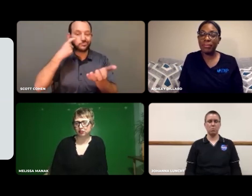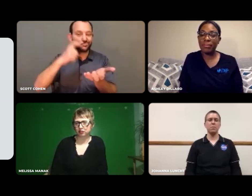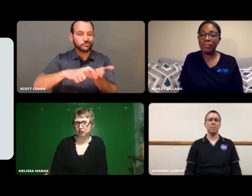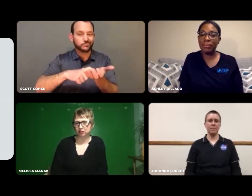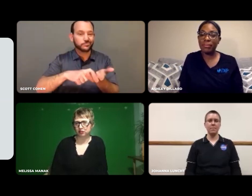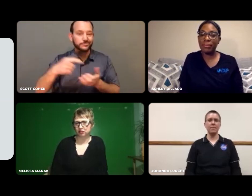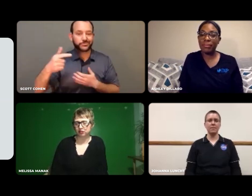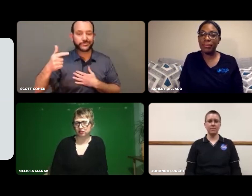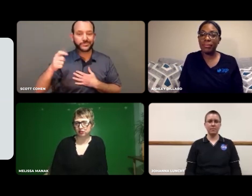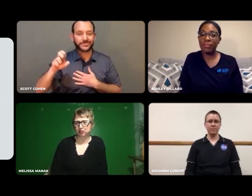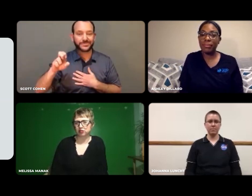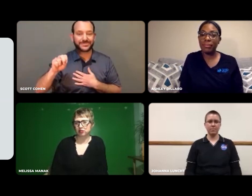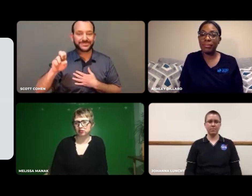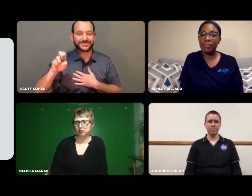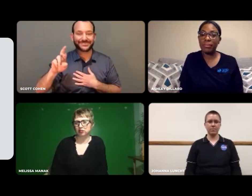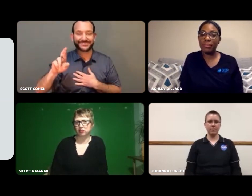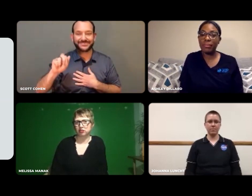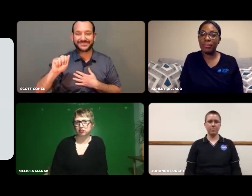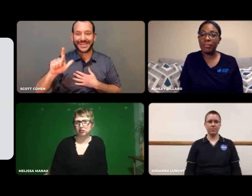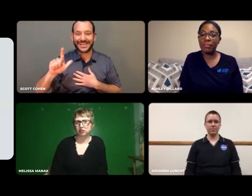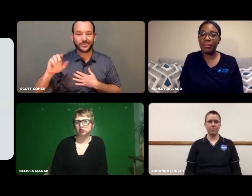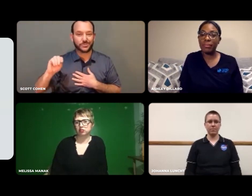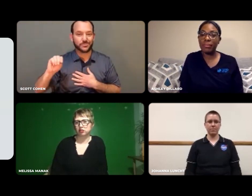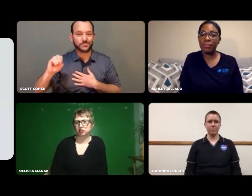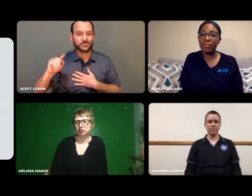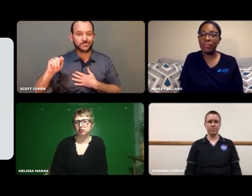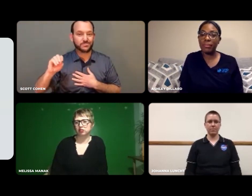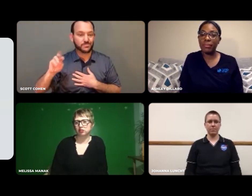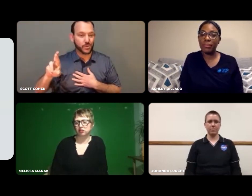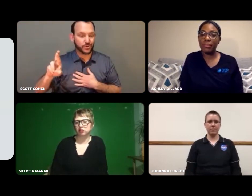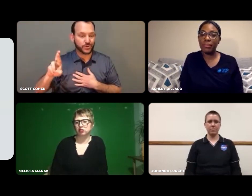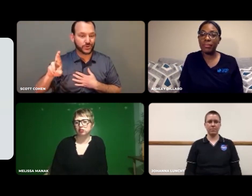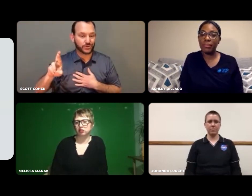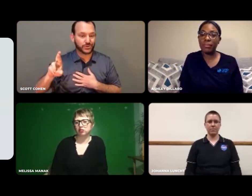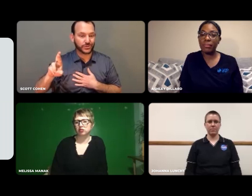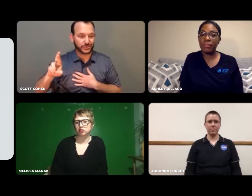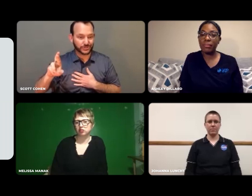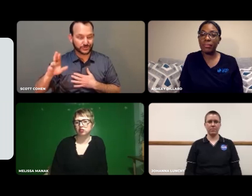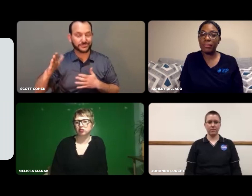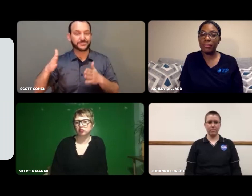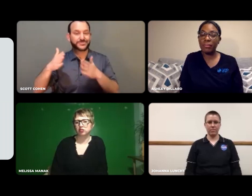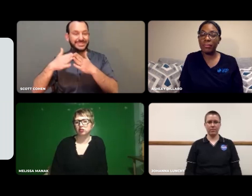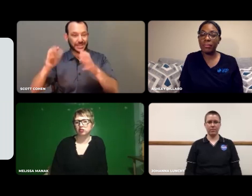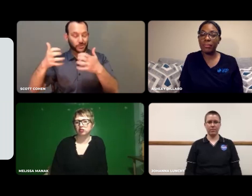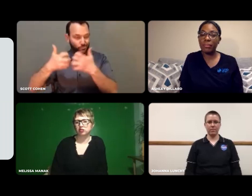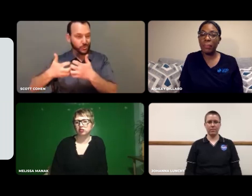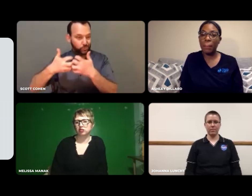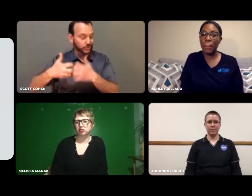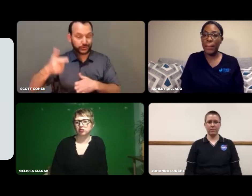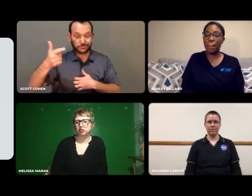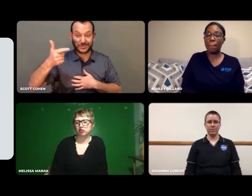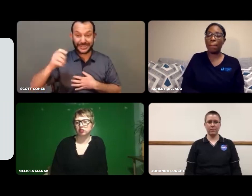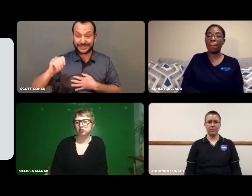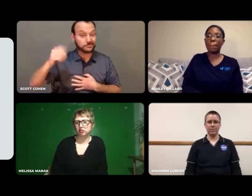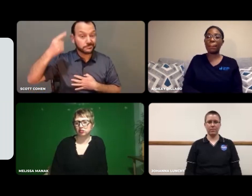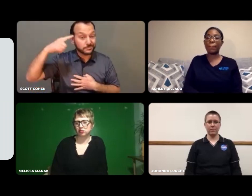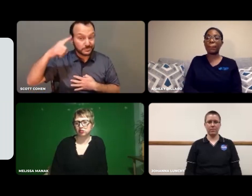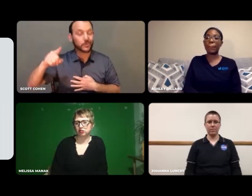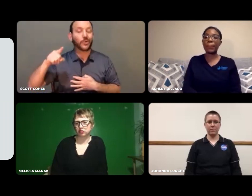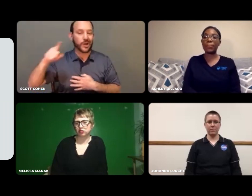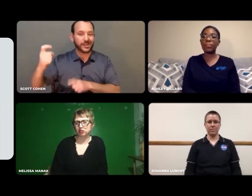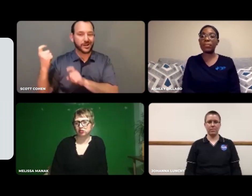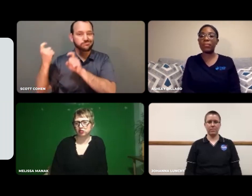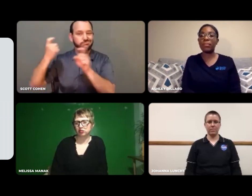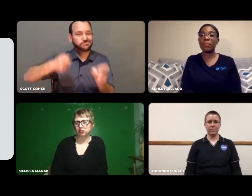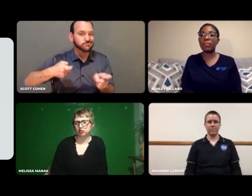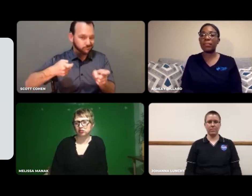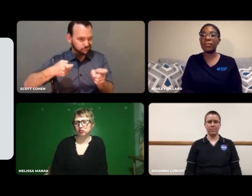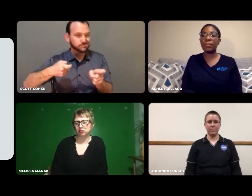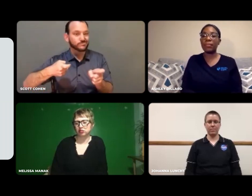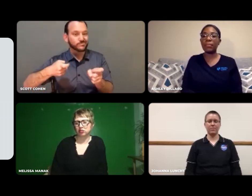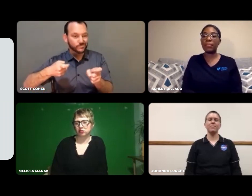We'd also like to thank and recognize General Motors for their contributions and helping